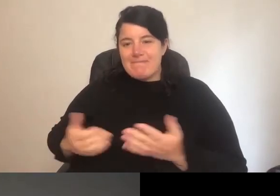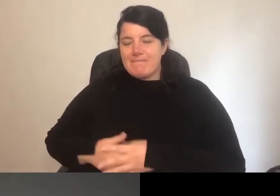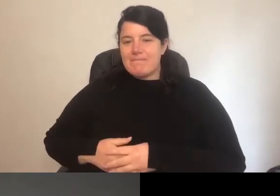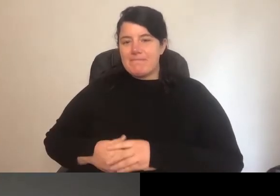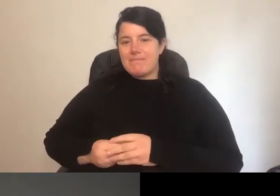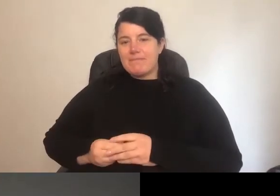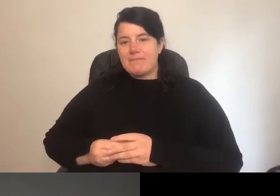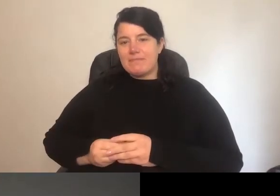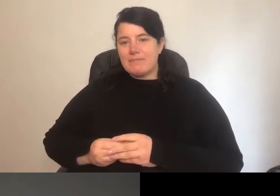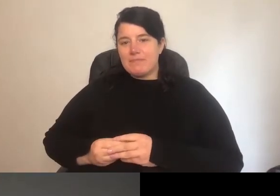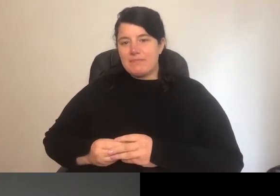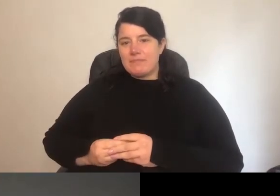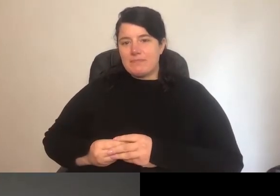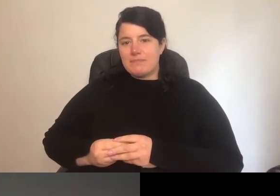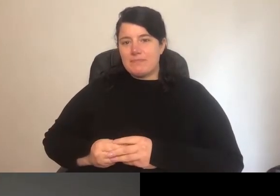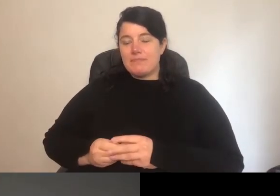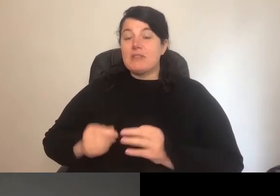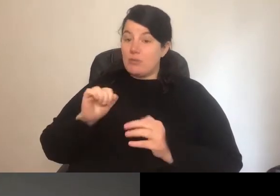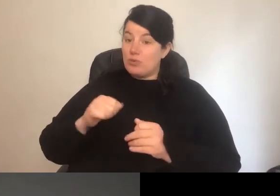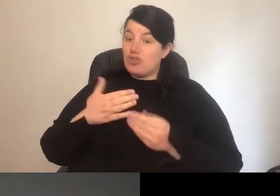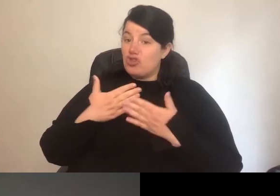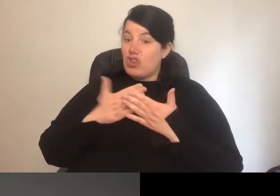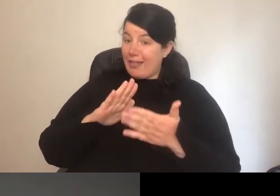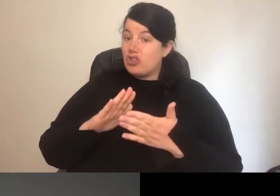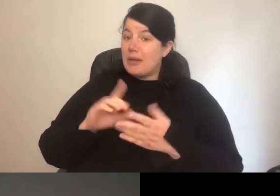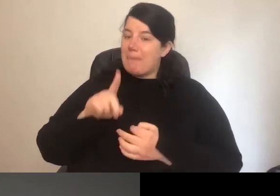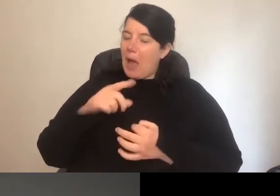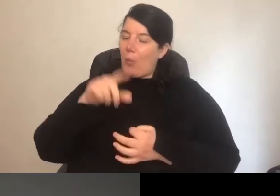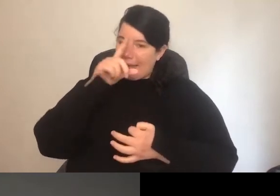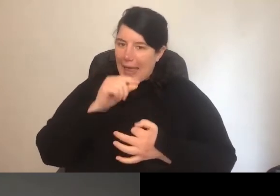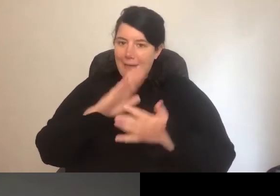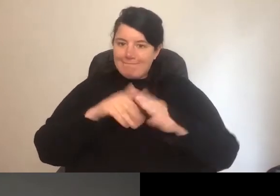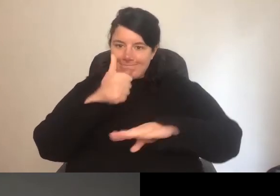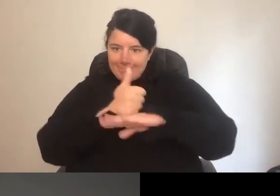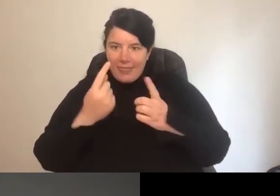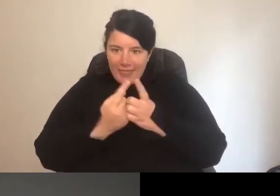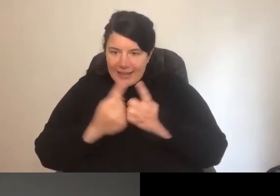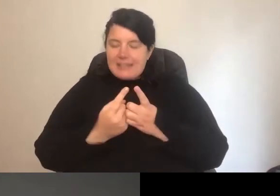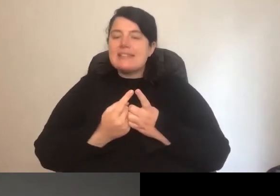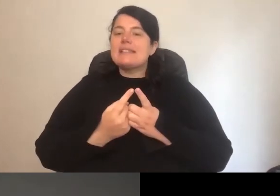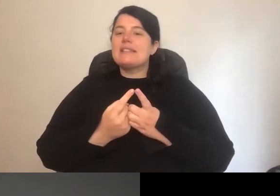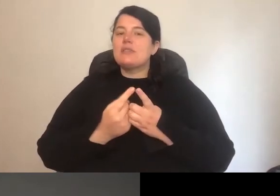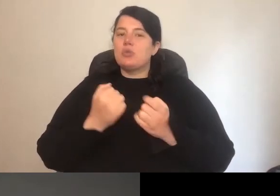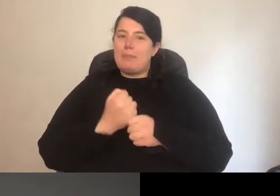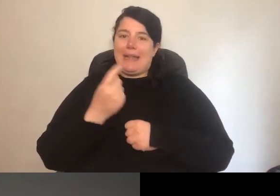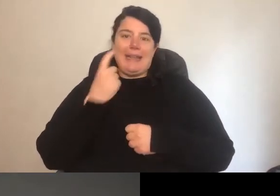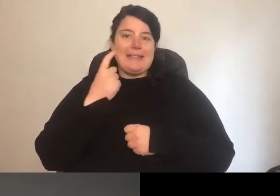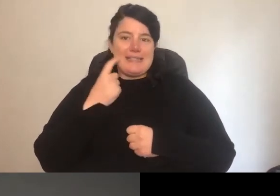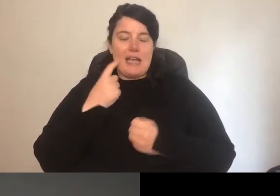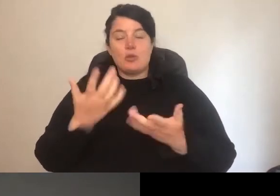So, yes, it is challenging but we can put some things in place to make that a bit easier. So, for example, when